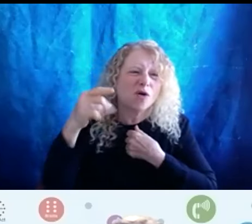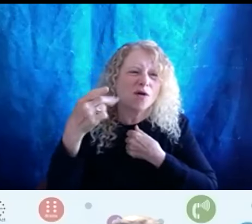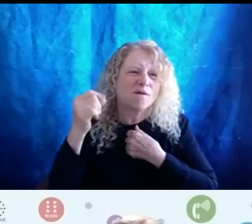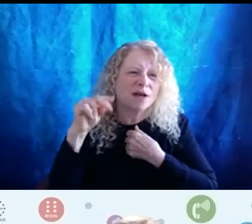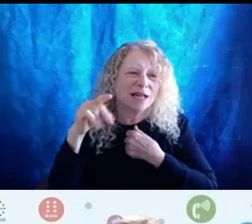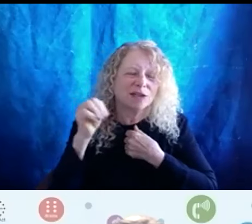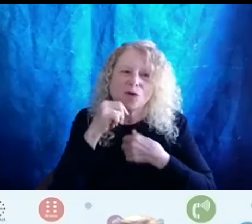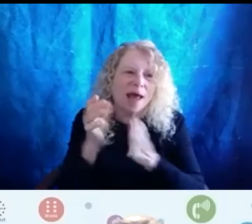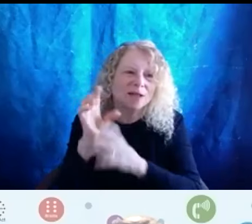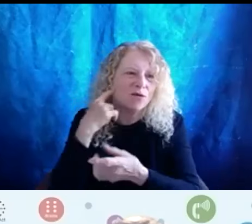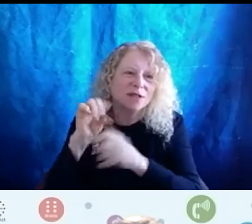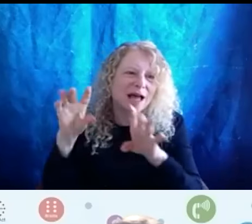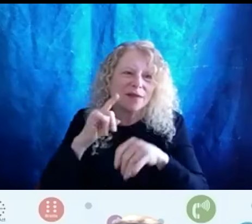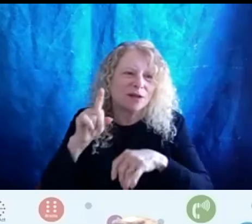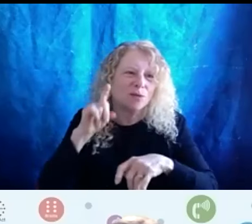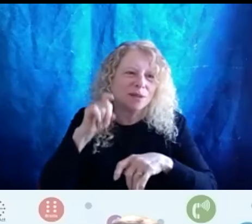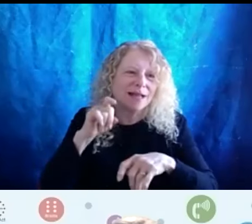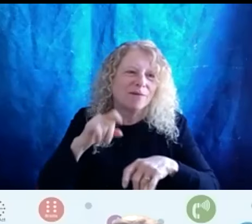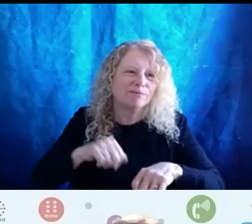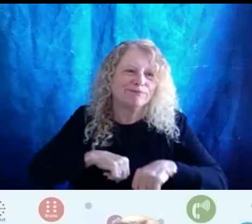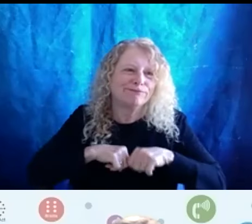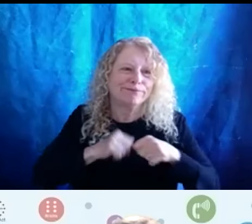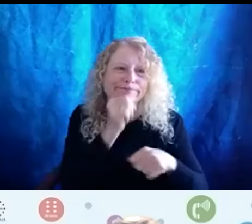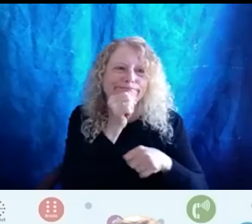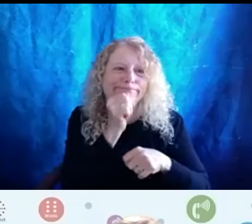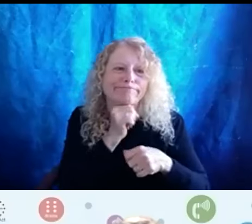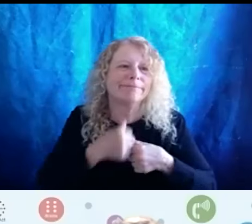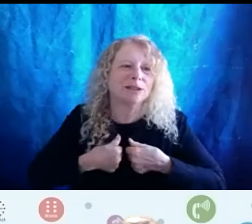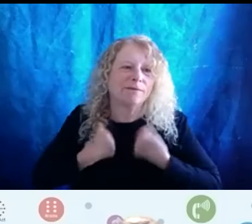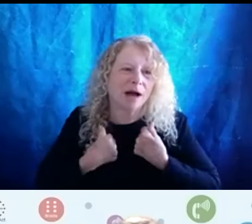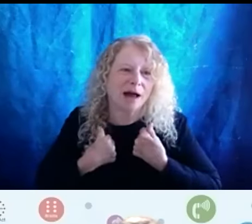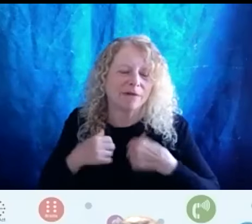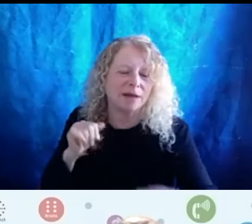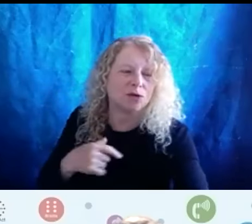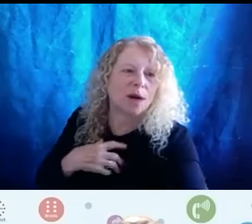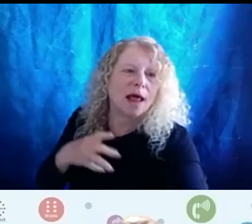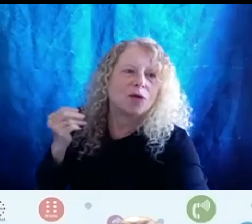You just gotta survive, you know. So that's the things that I've learned in my work environment